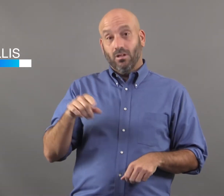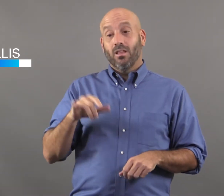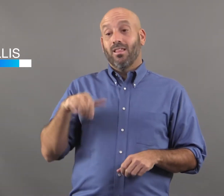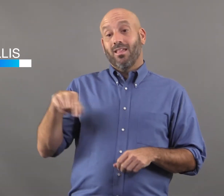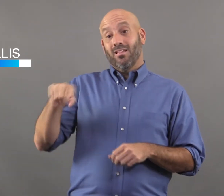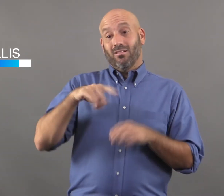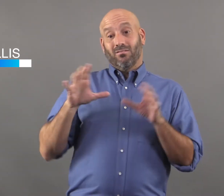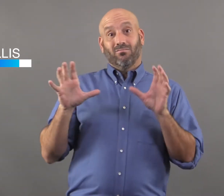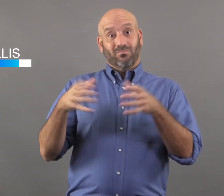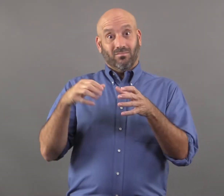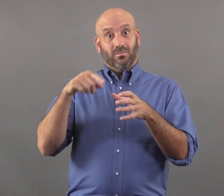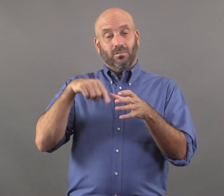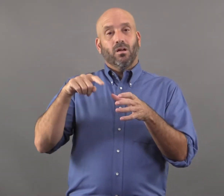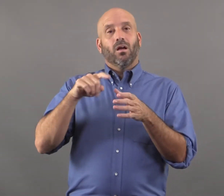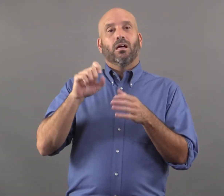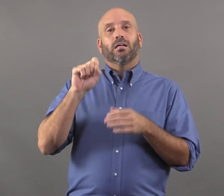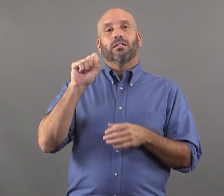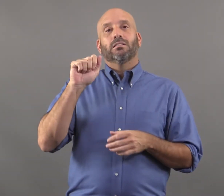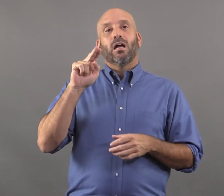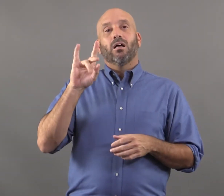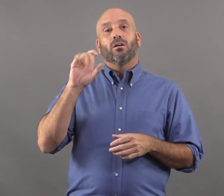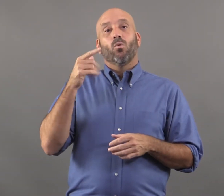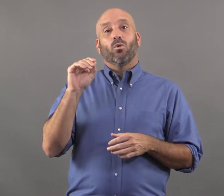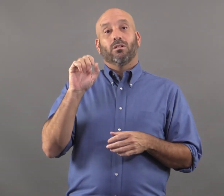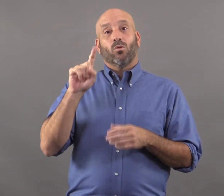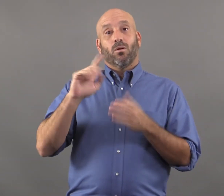made up of community members here in San Diego,